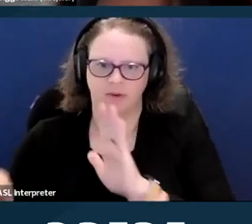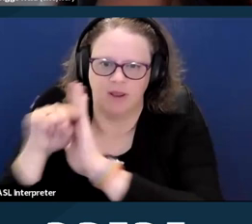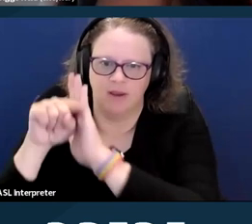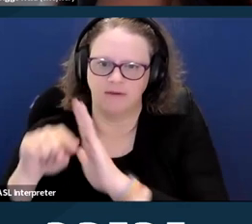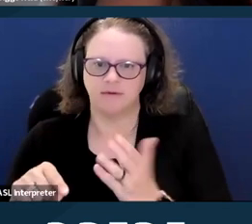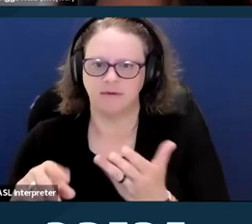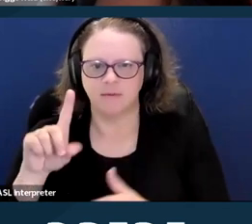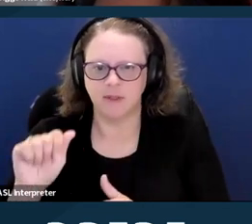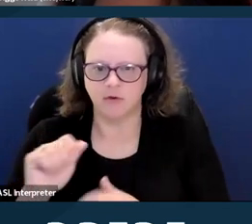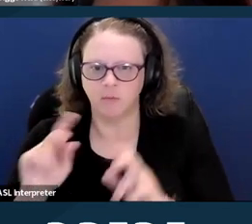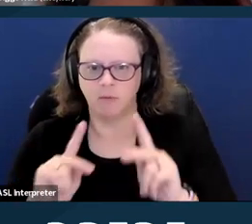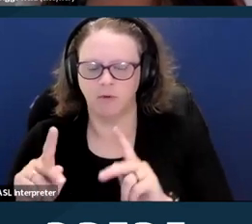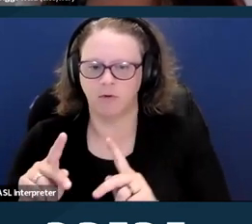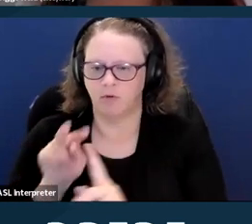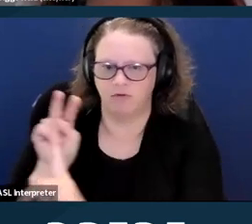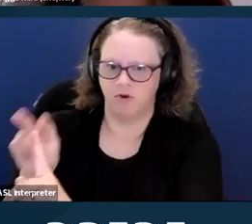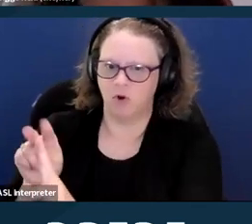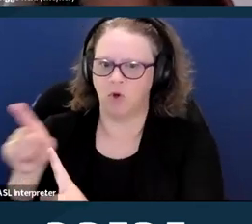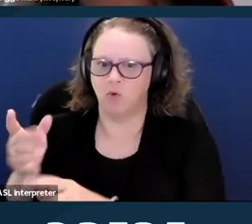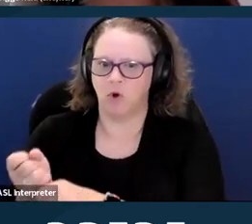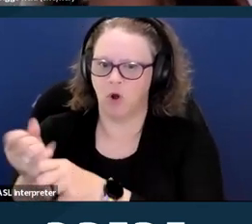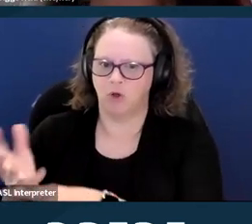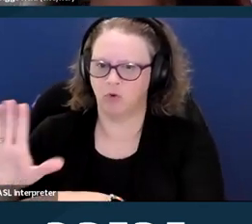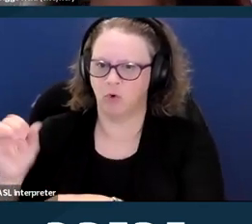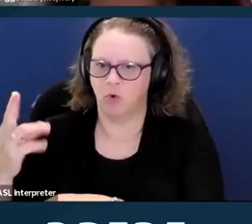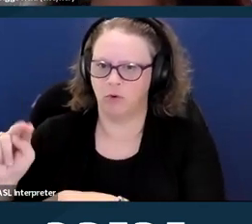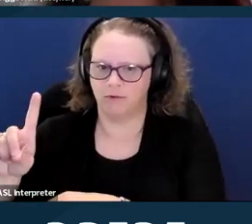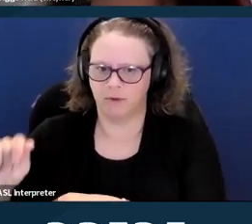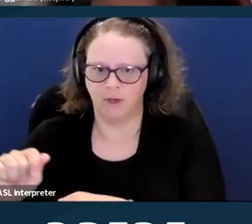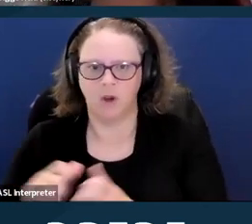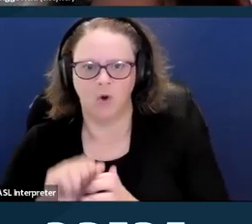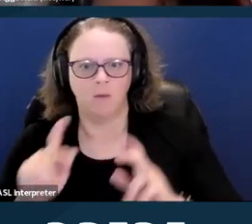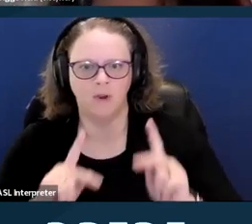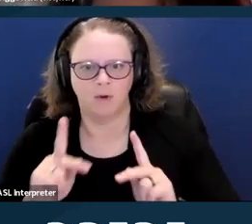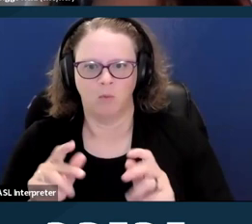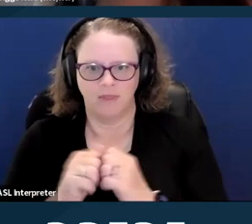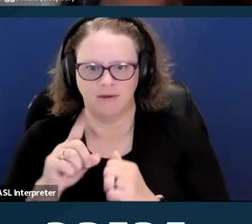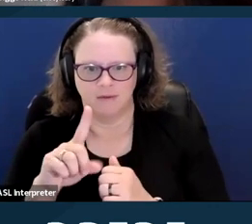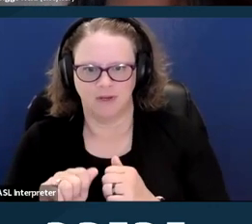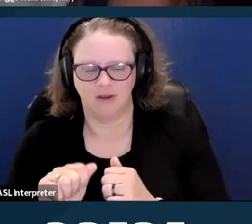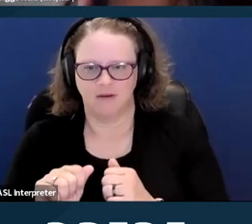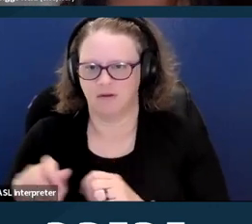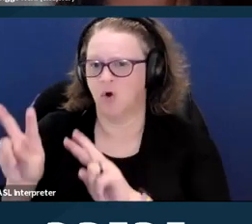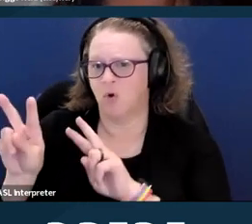And a charity model views people with disabilities as an object of charity, not empowered whole people.